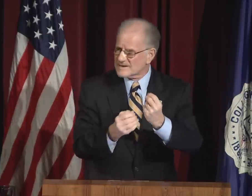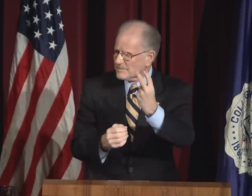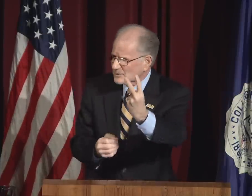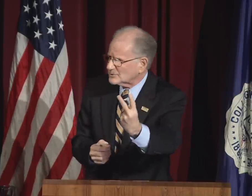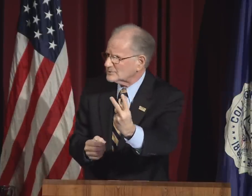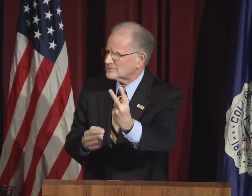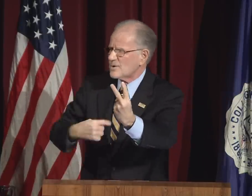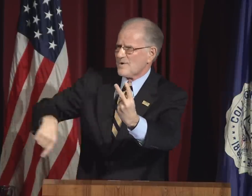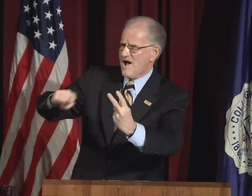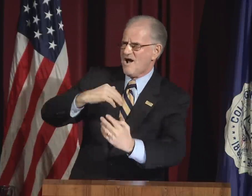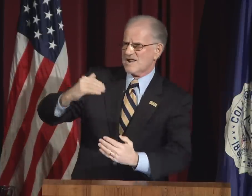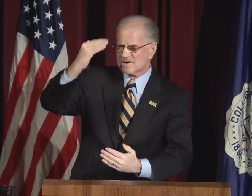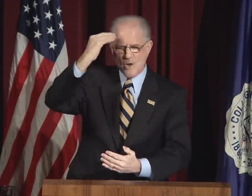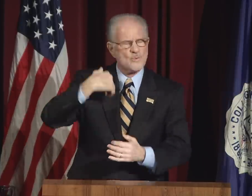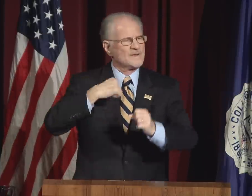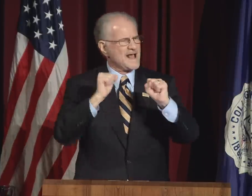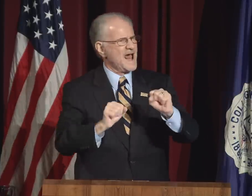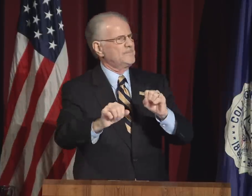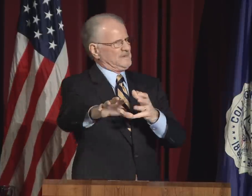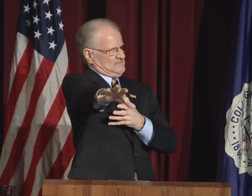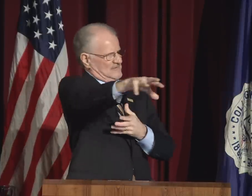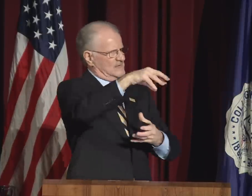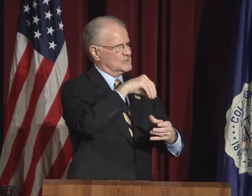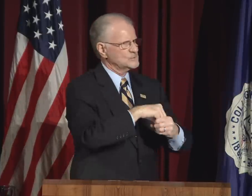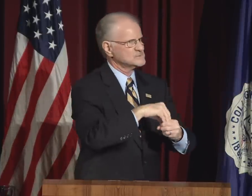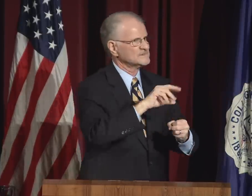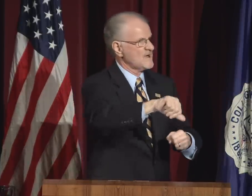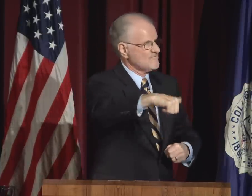1. We know we are diverse.